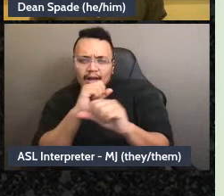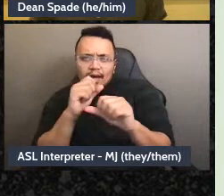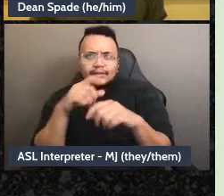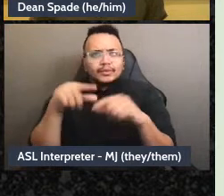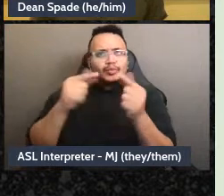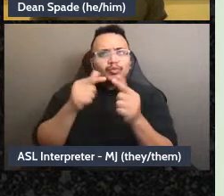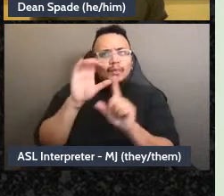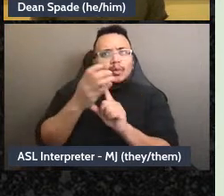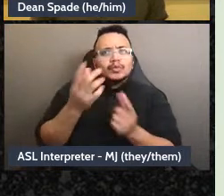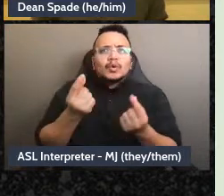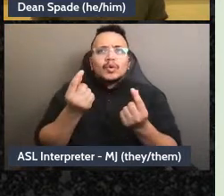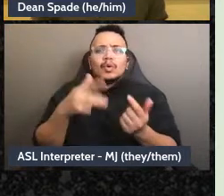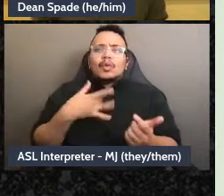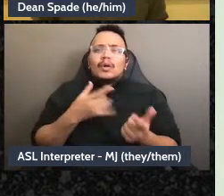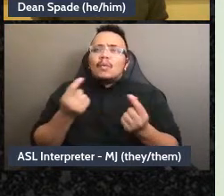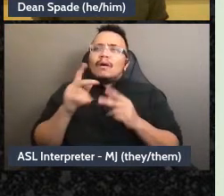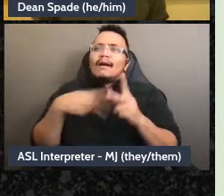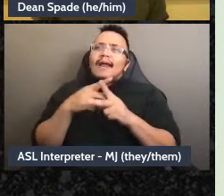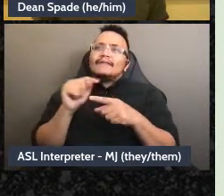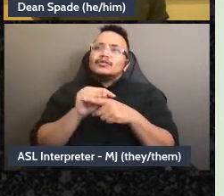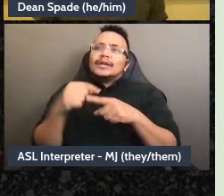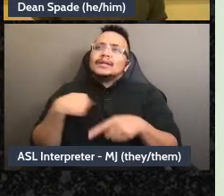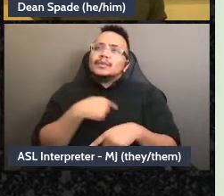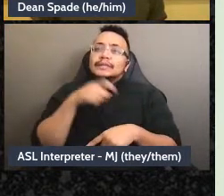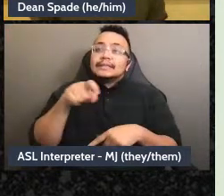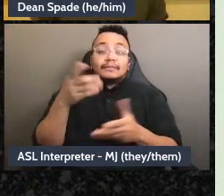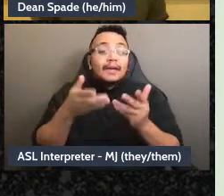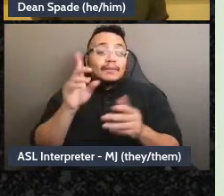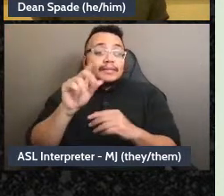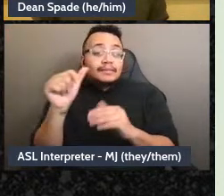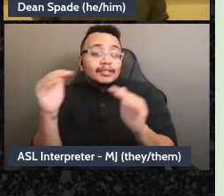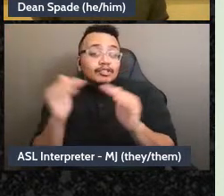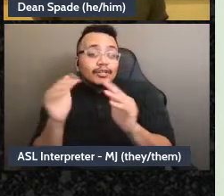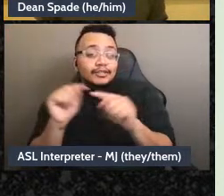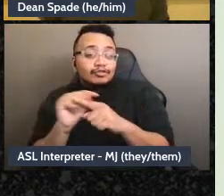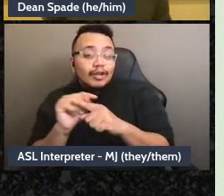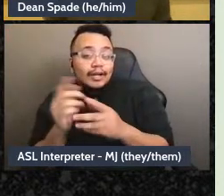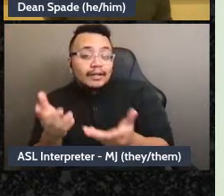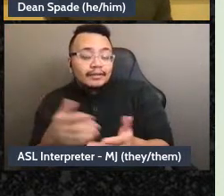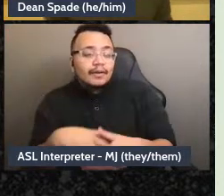training or we're going to have a training where we talk about how to give and receive feedback,